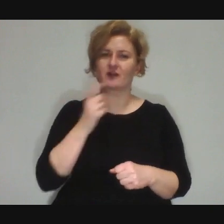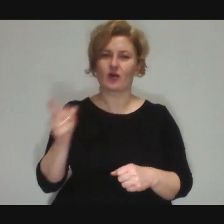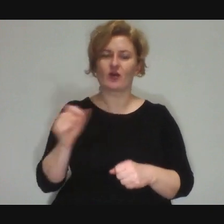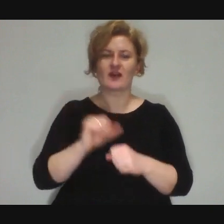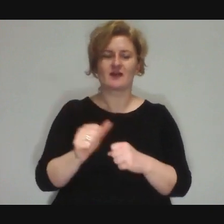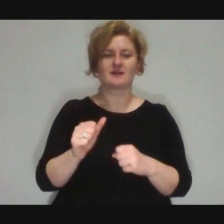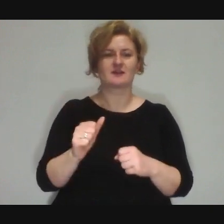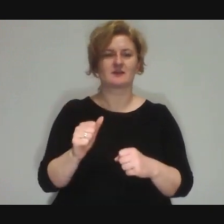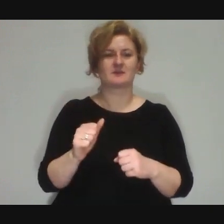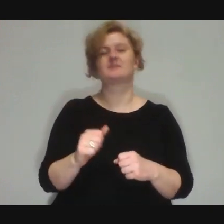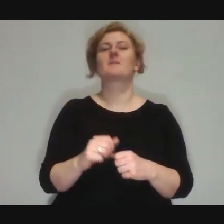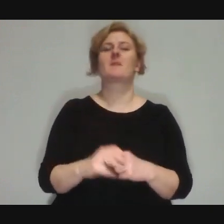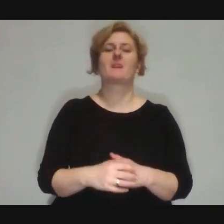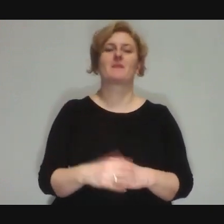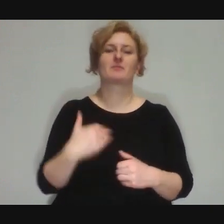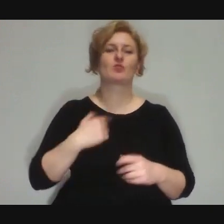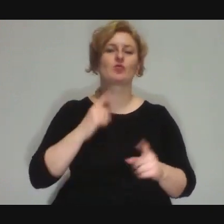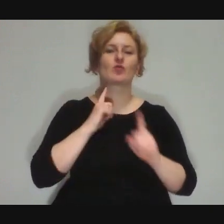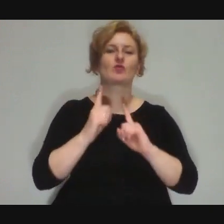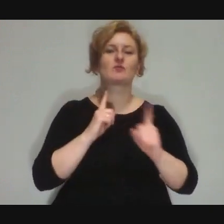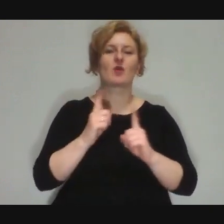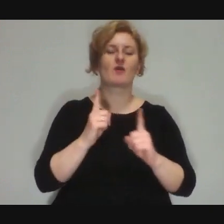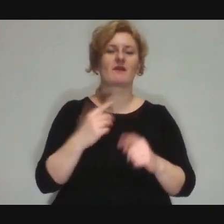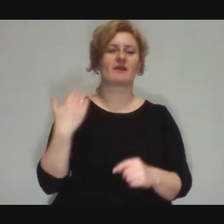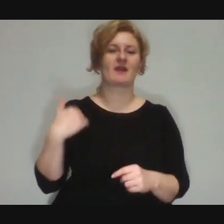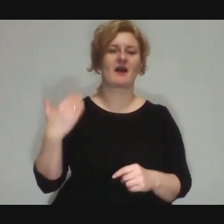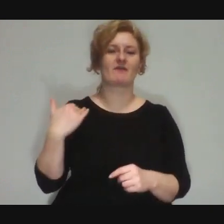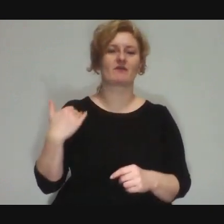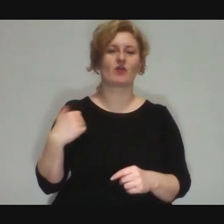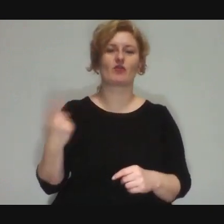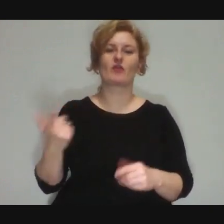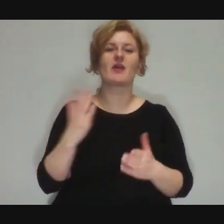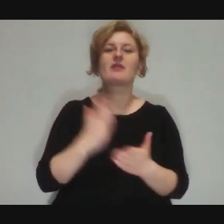Because we were talking the other day about the fact that it's not just workshops but also